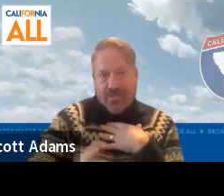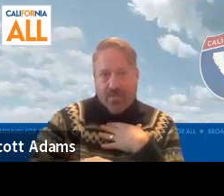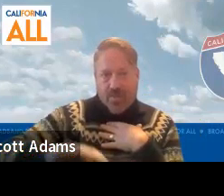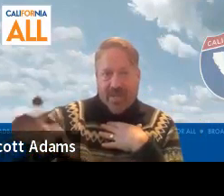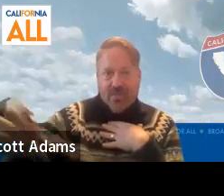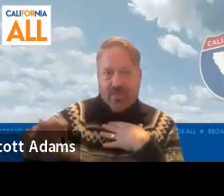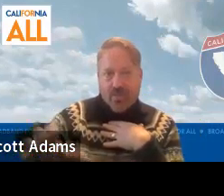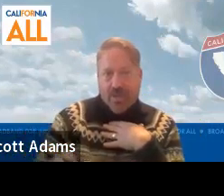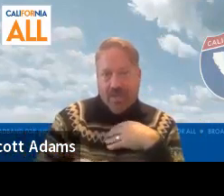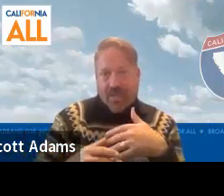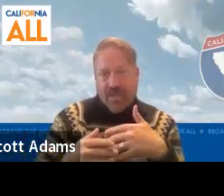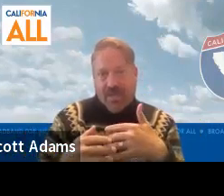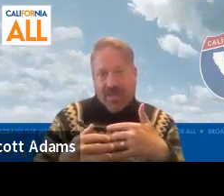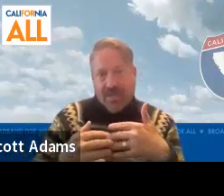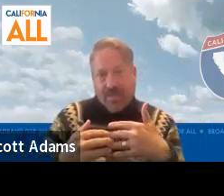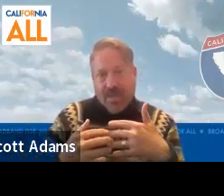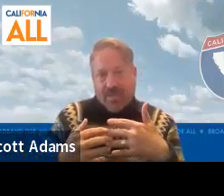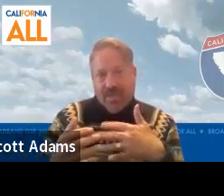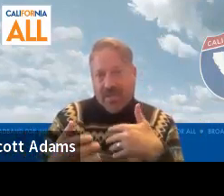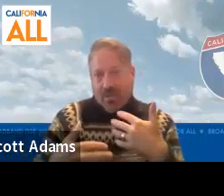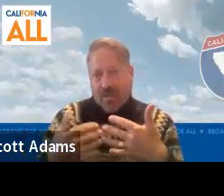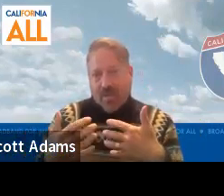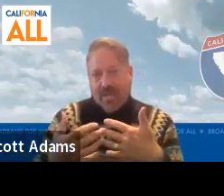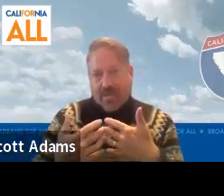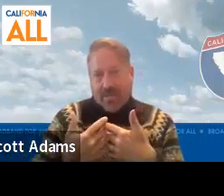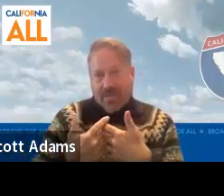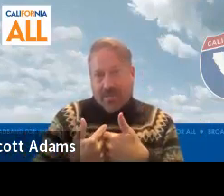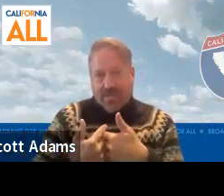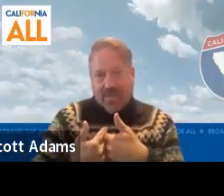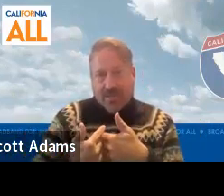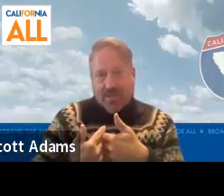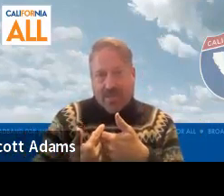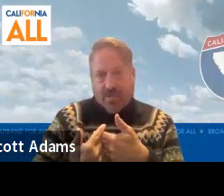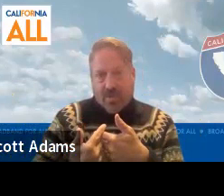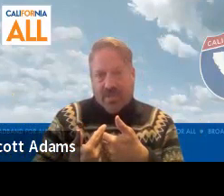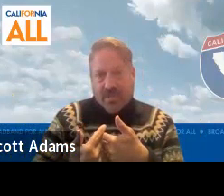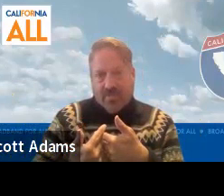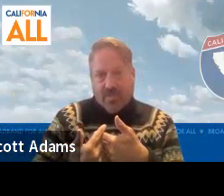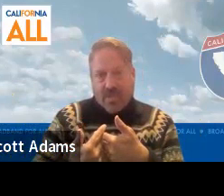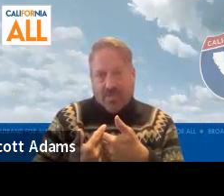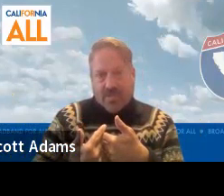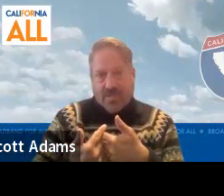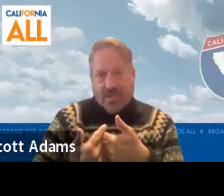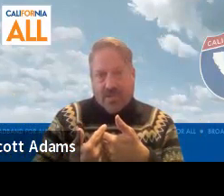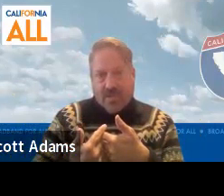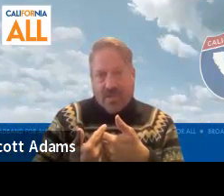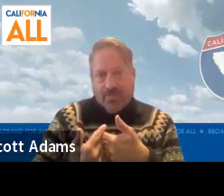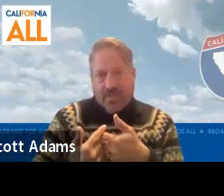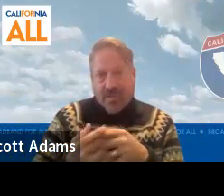The formatting was wrong, and that so they were automatically being disadvantaged when they were applying for jobs.